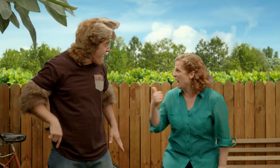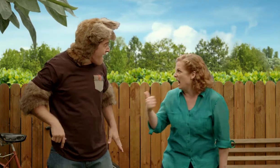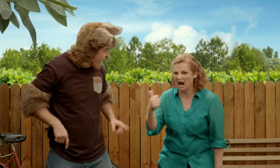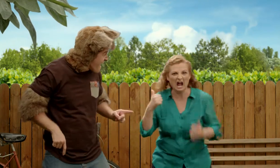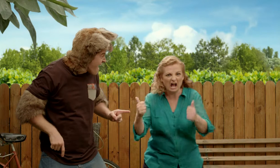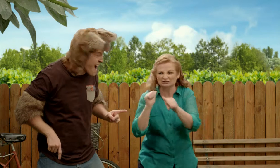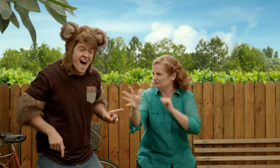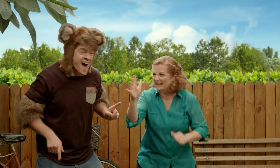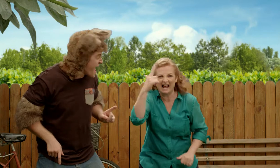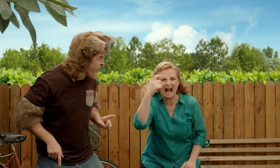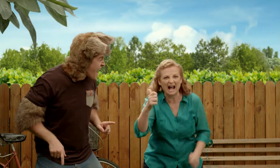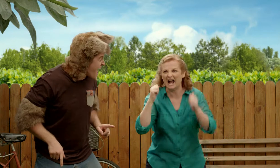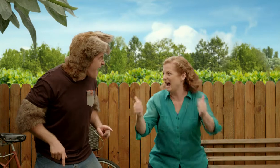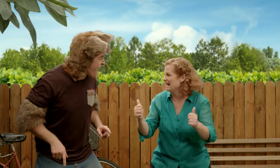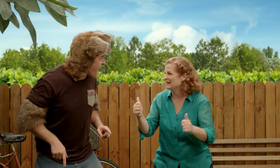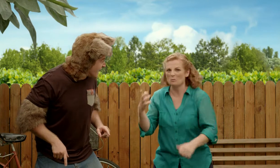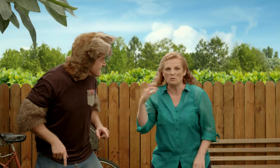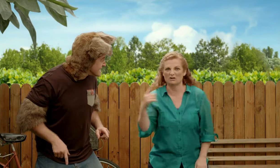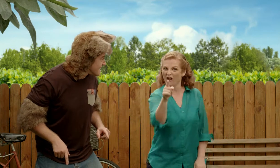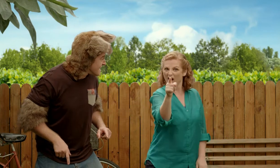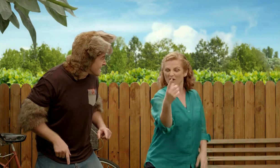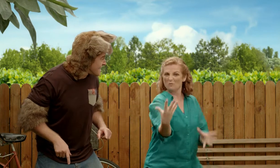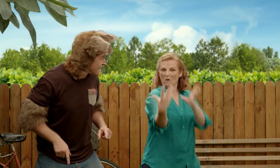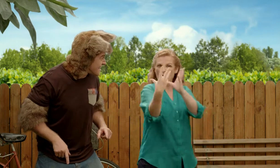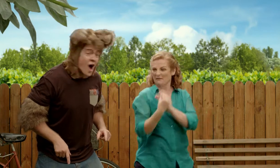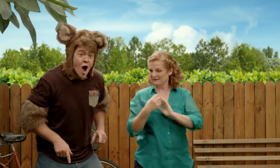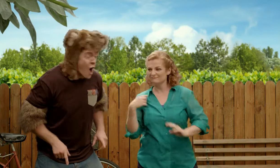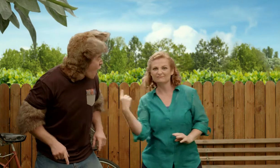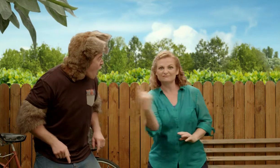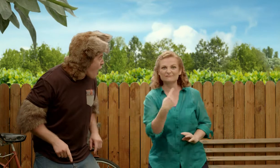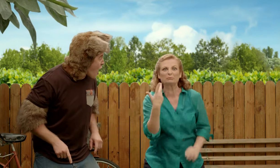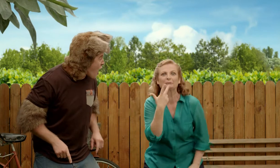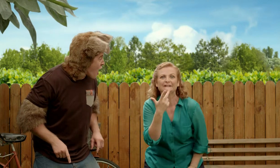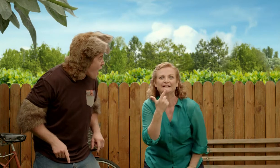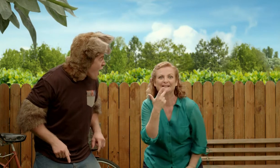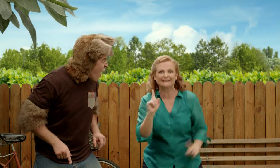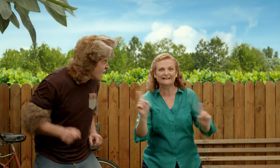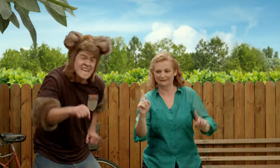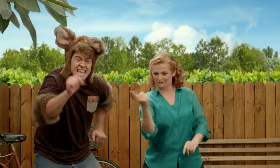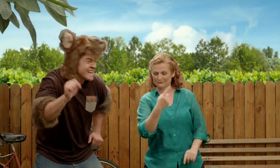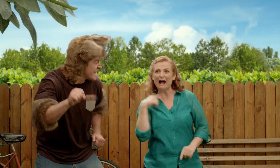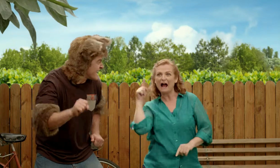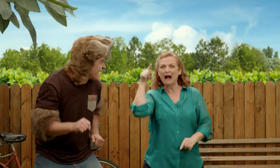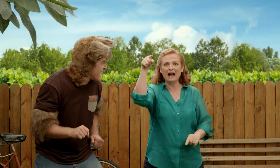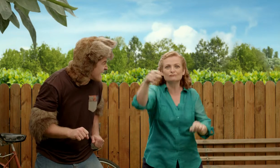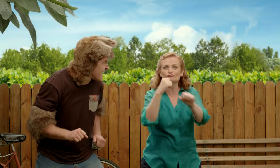What a great idea, Possum! Why don’t you join us and pretend that we’re all swimming